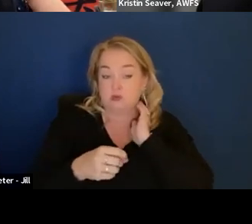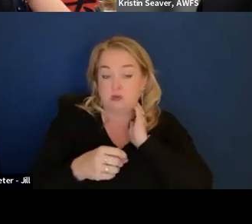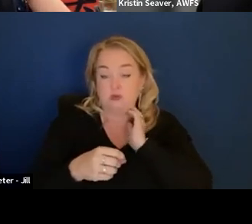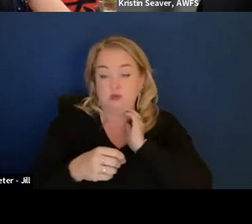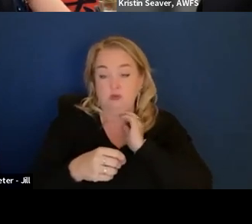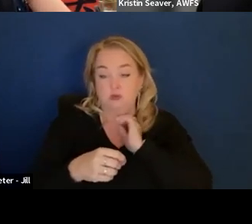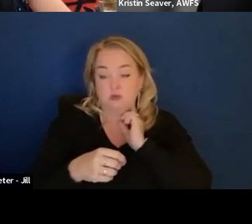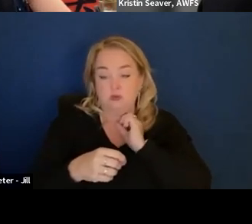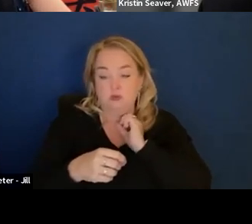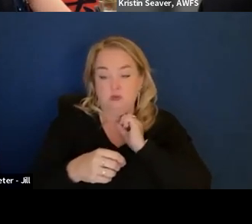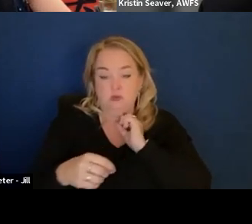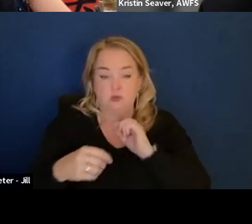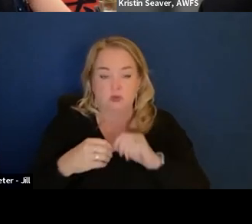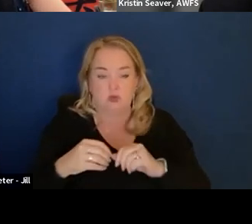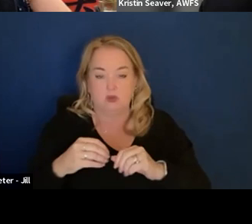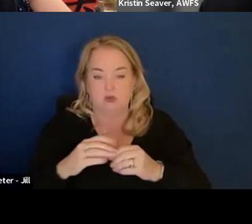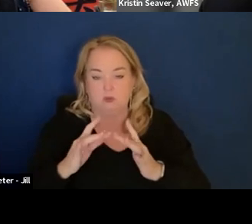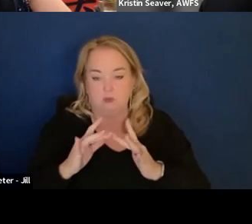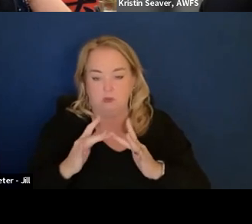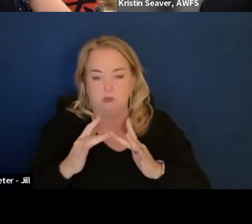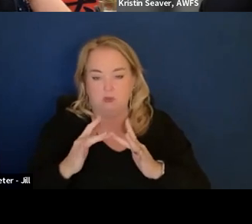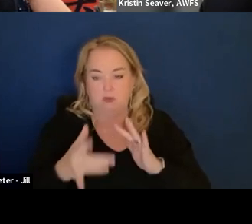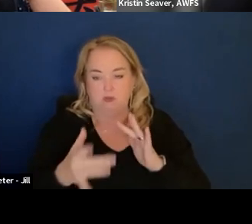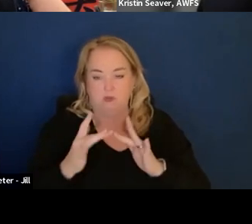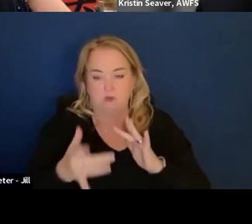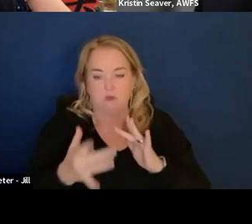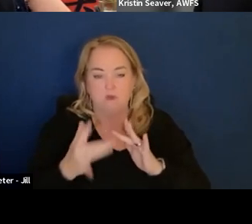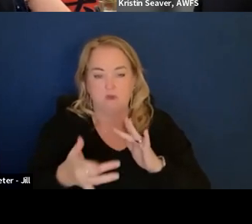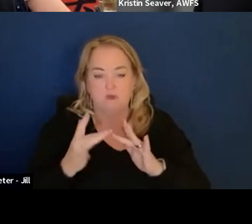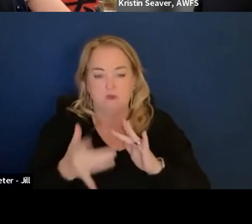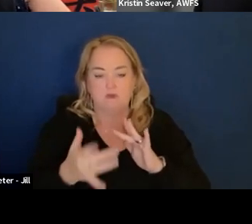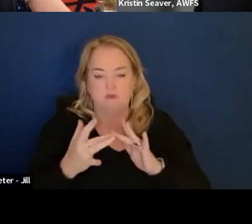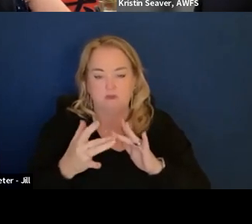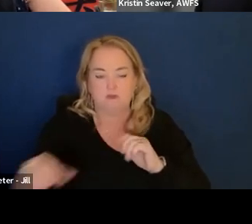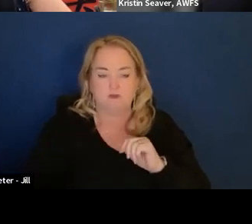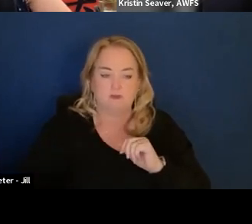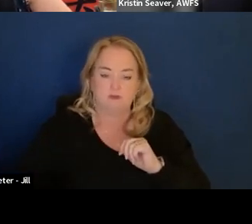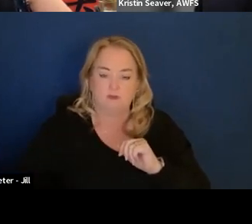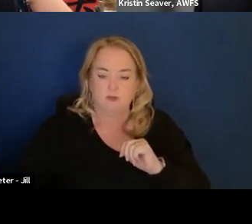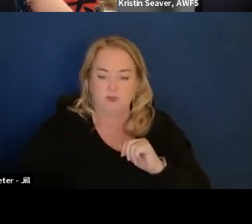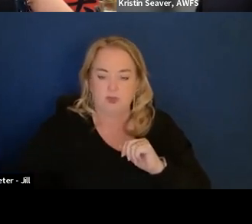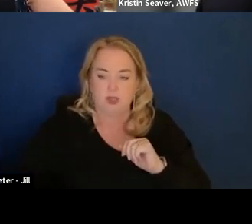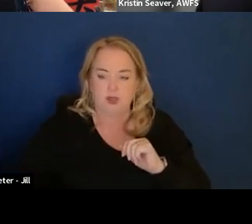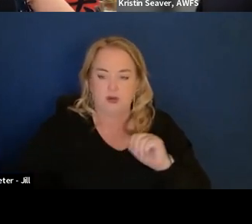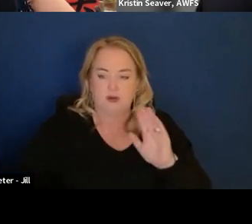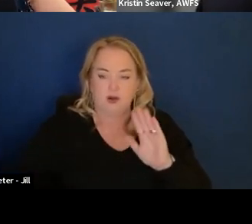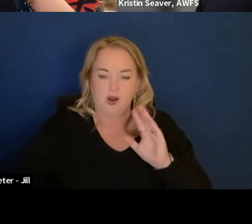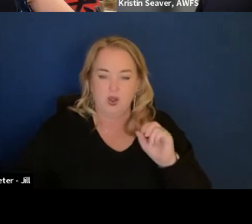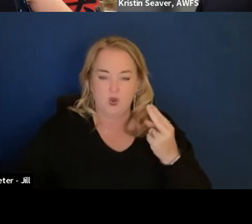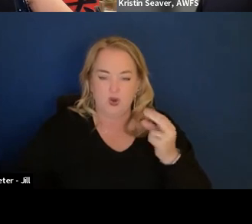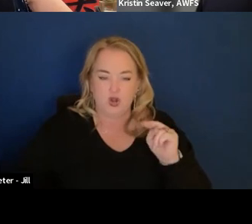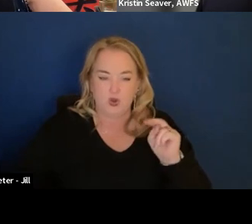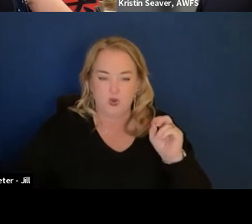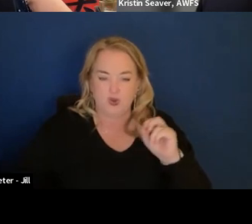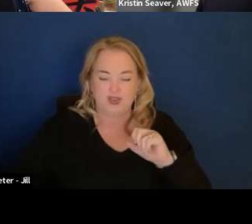Cost versus building your own?